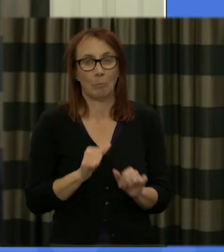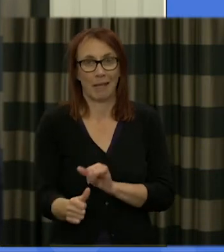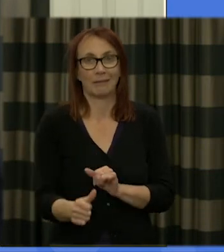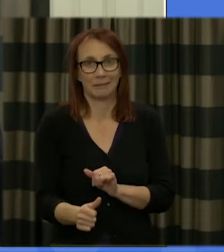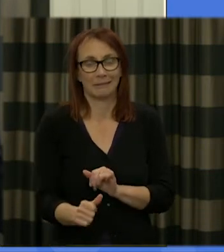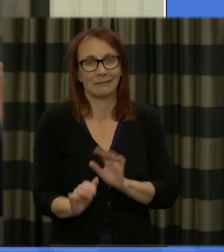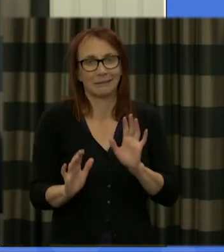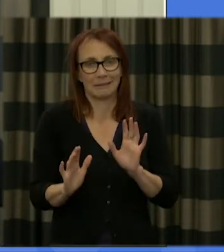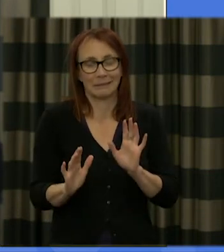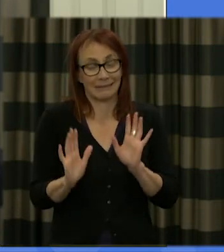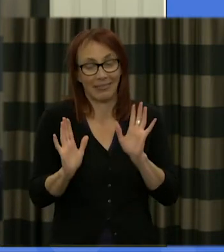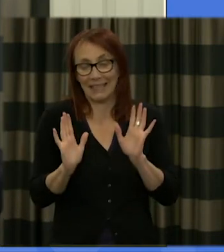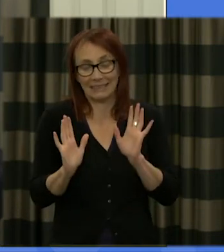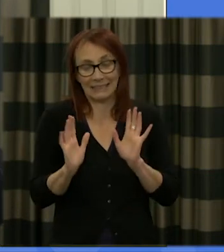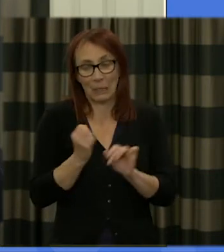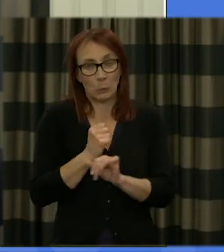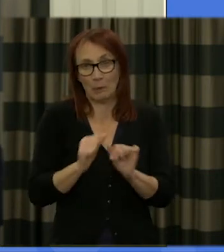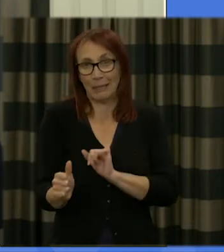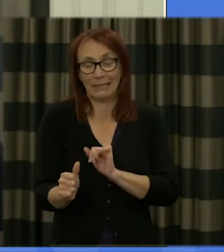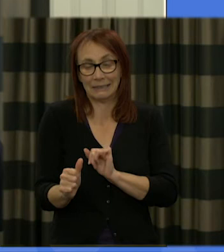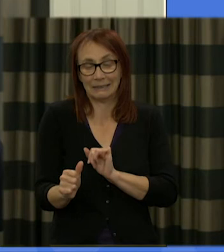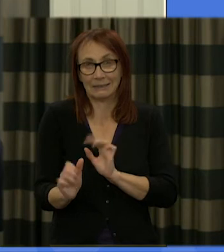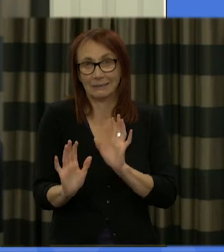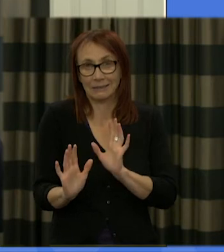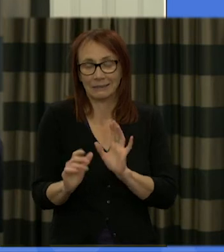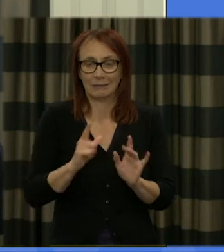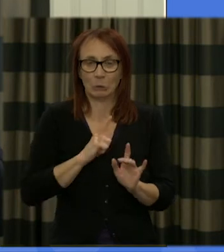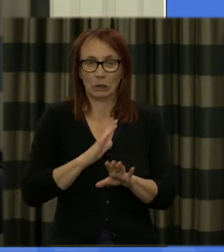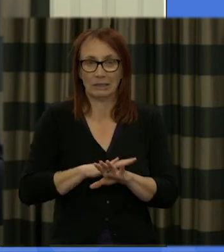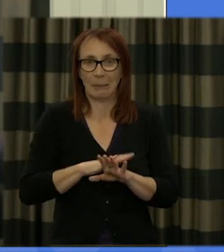my best to get as much of this in for the short timescale as we can as ever